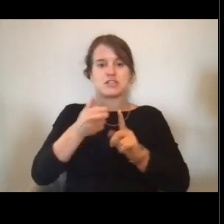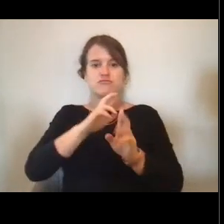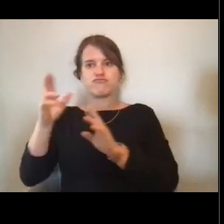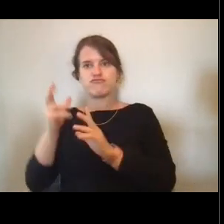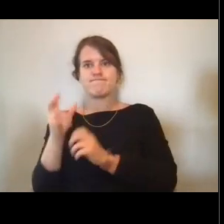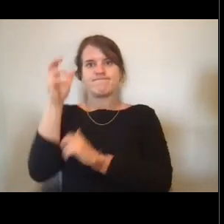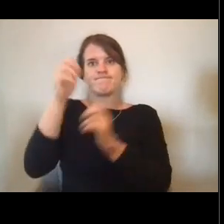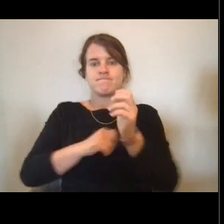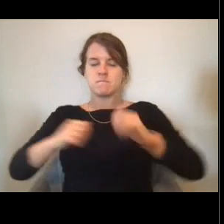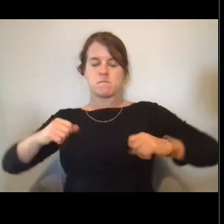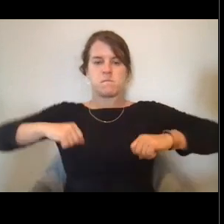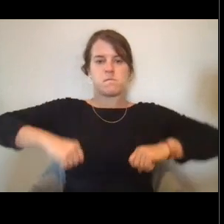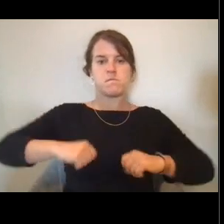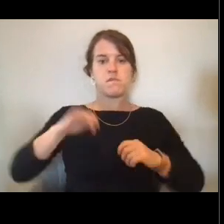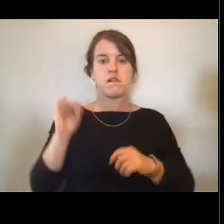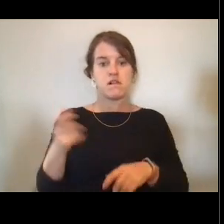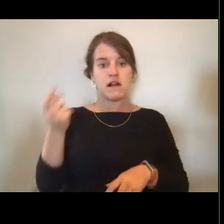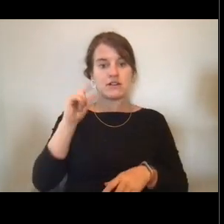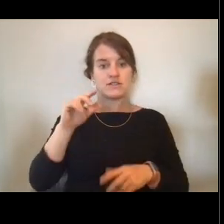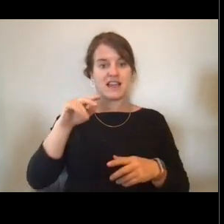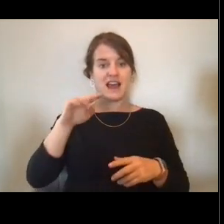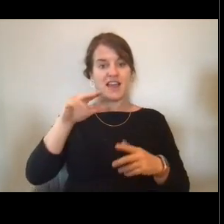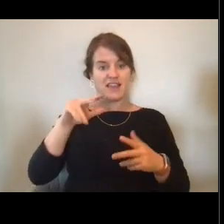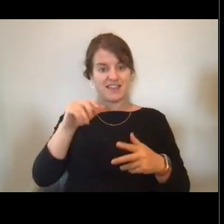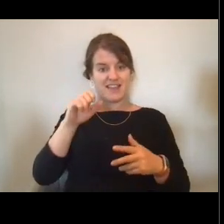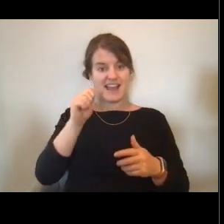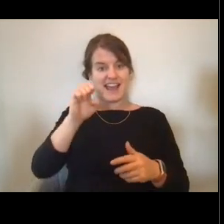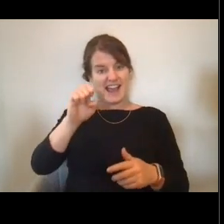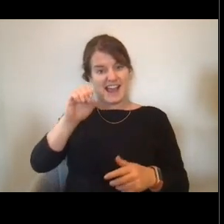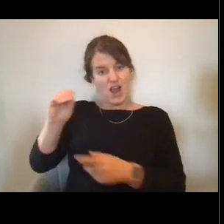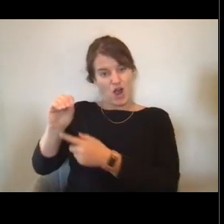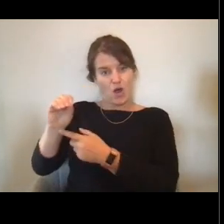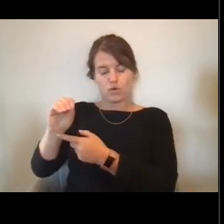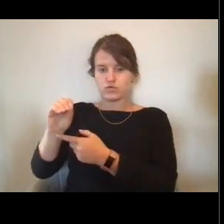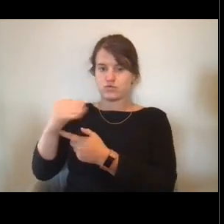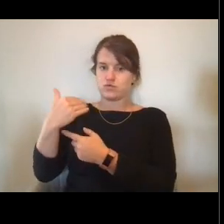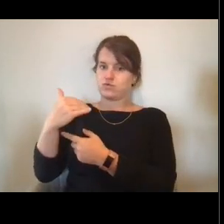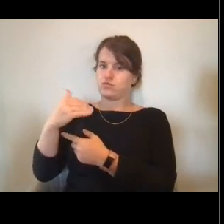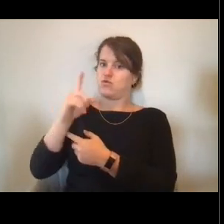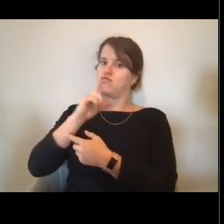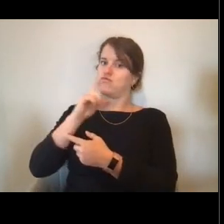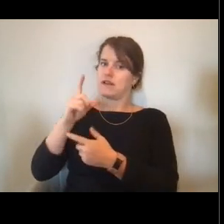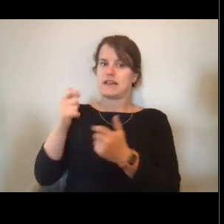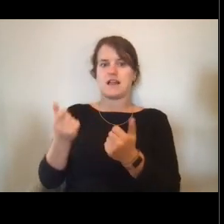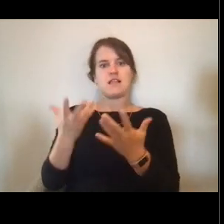They really keep the ship running. It's a lot of paperwork, making sure people get paid,